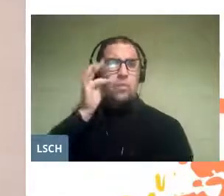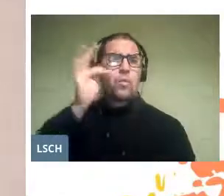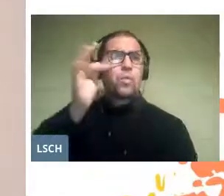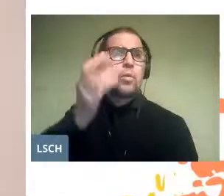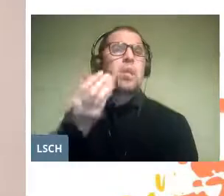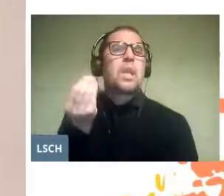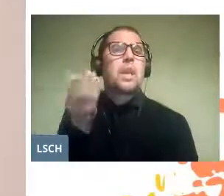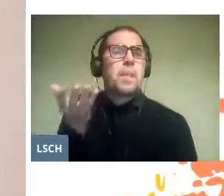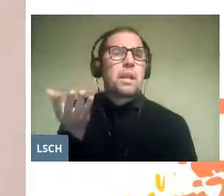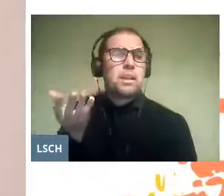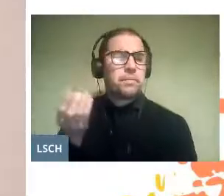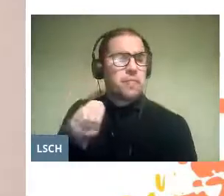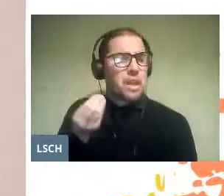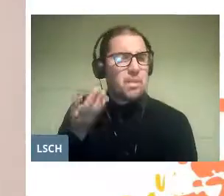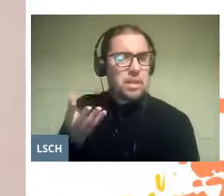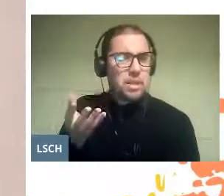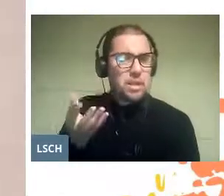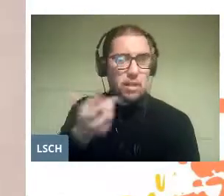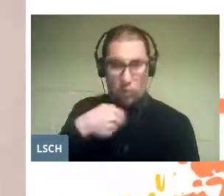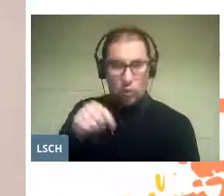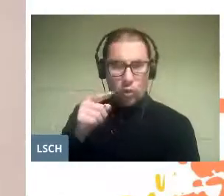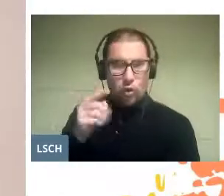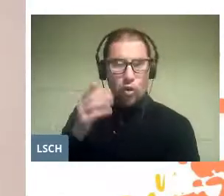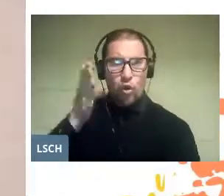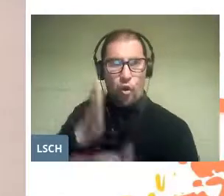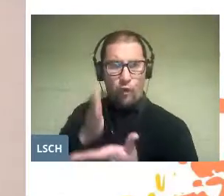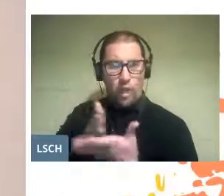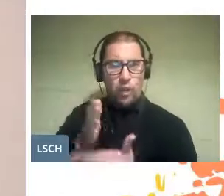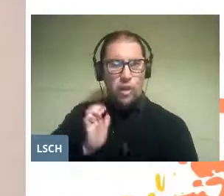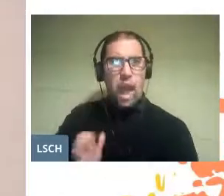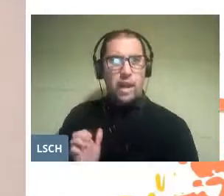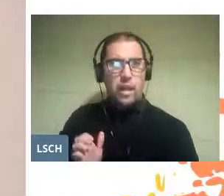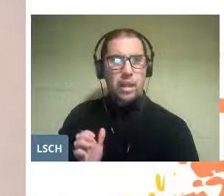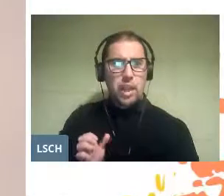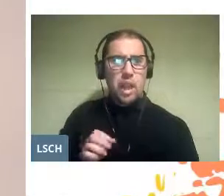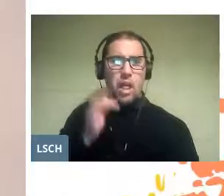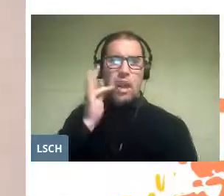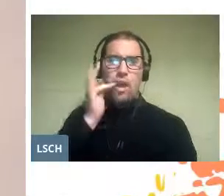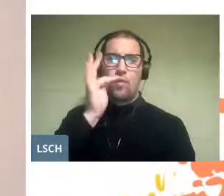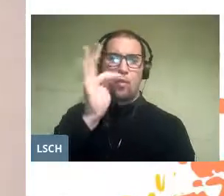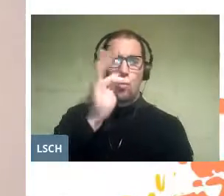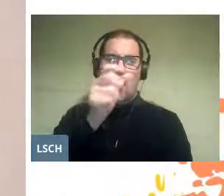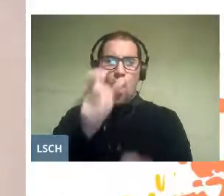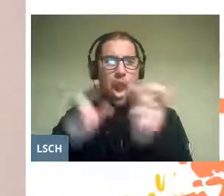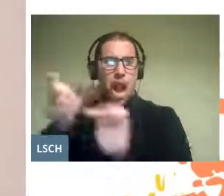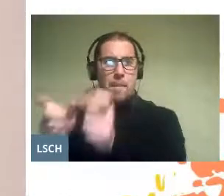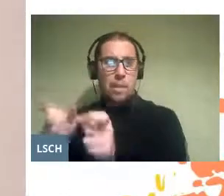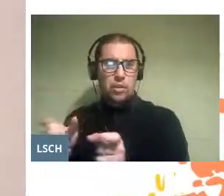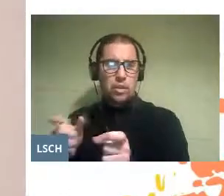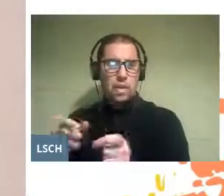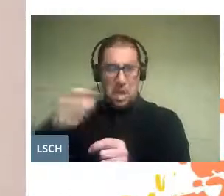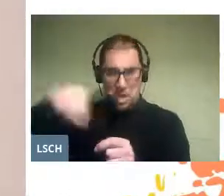but which we have the moral obligation to prepare for future generations of creators.